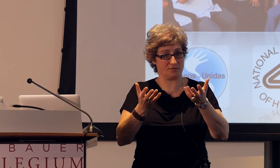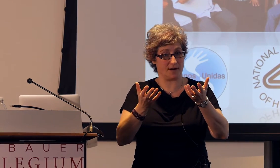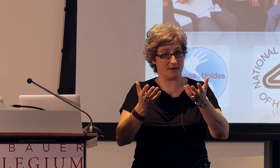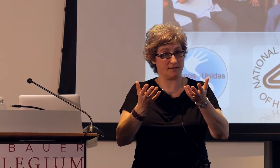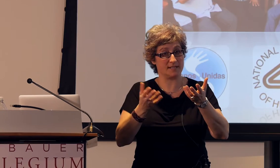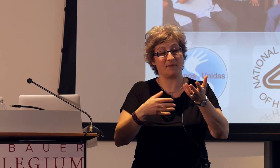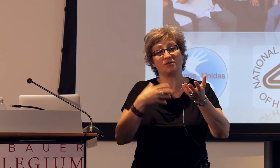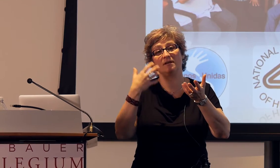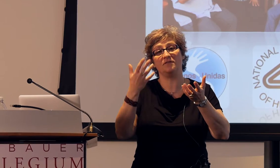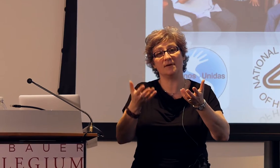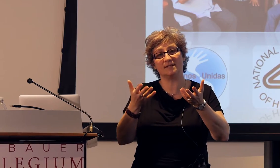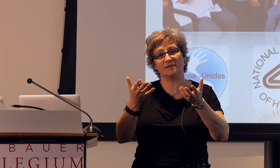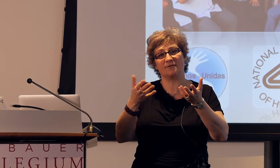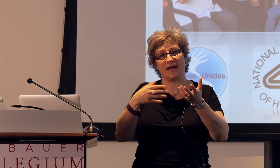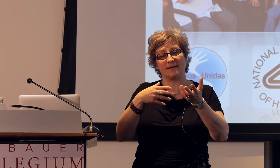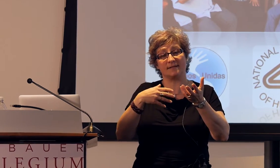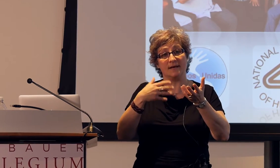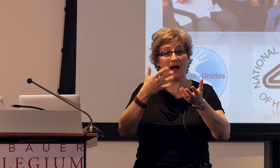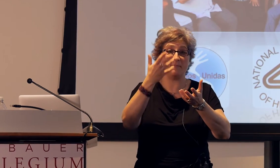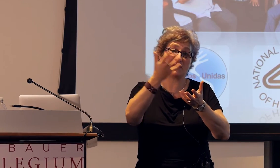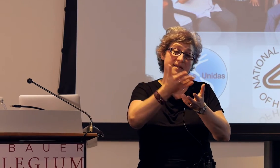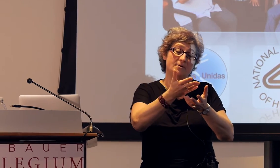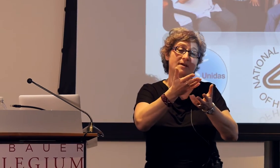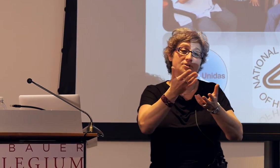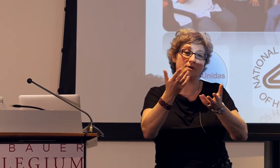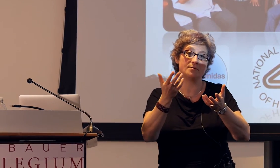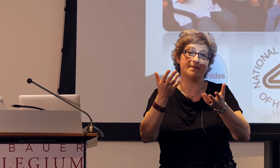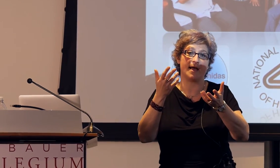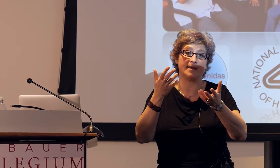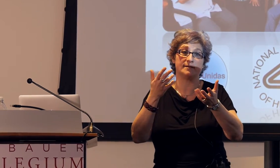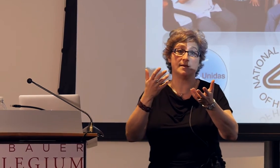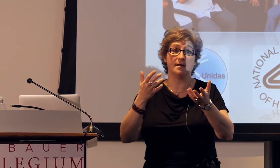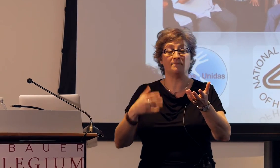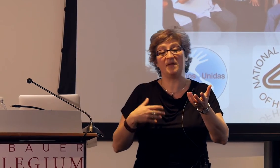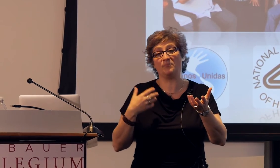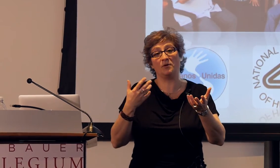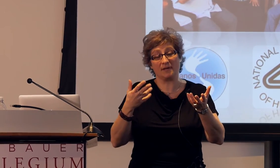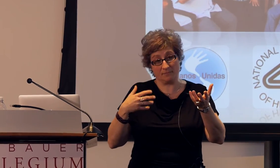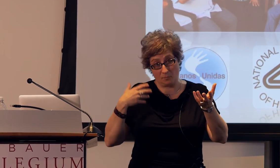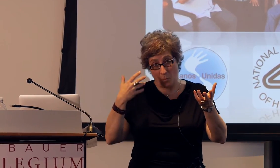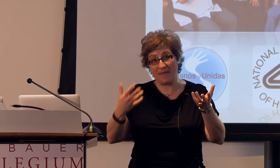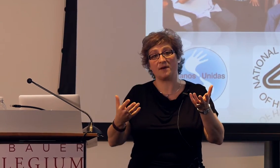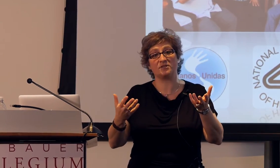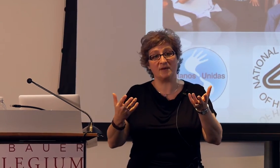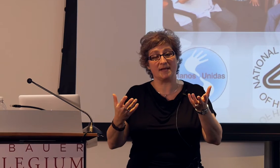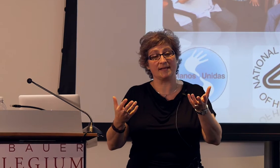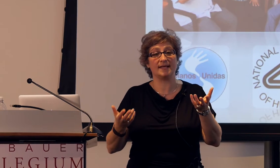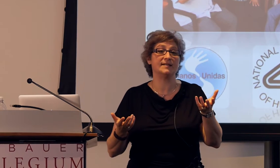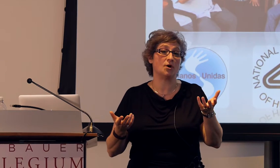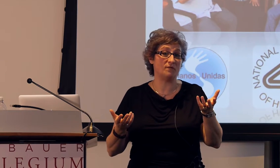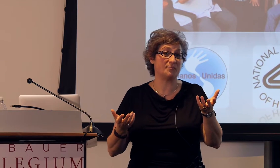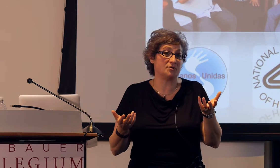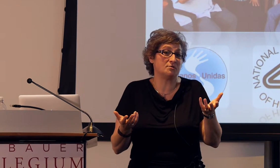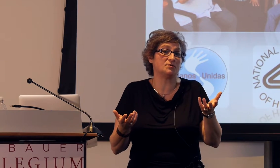especially if you consider that, and McNeill has shown that, people, when they're speaking, tend to only produce